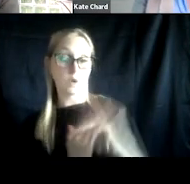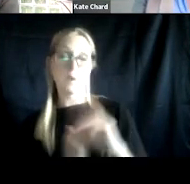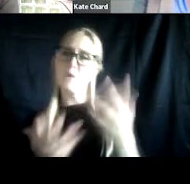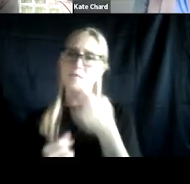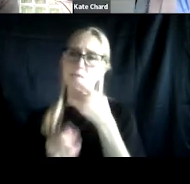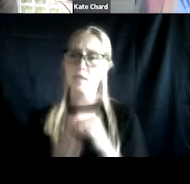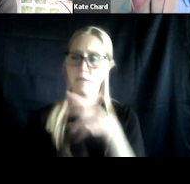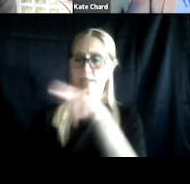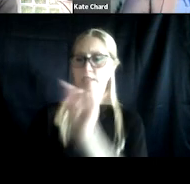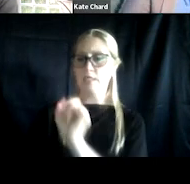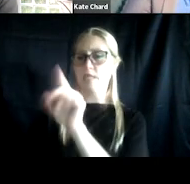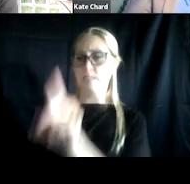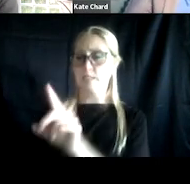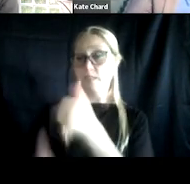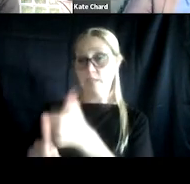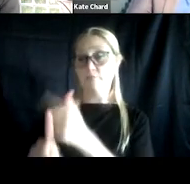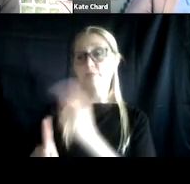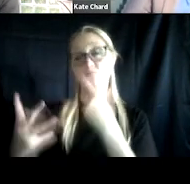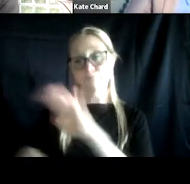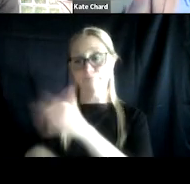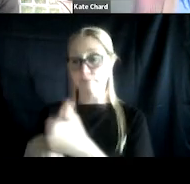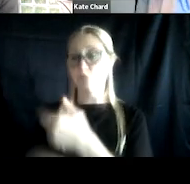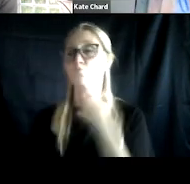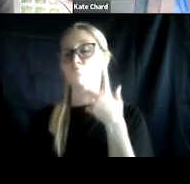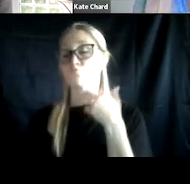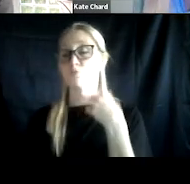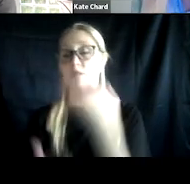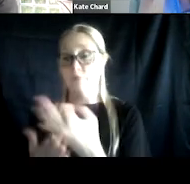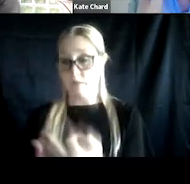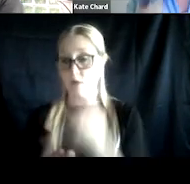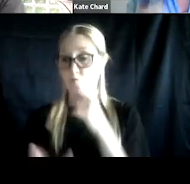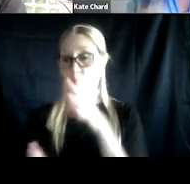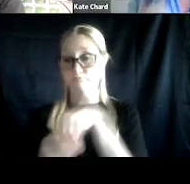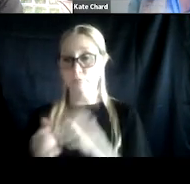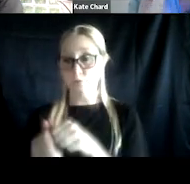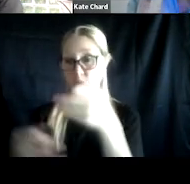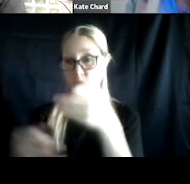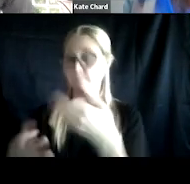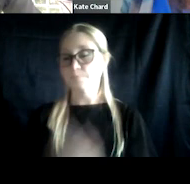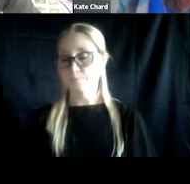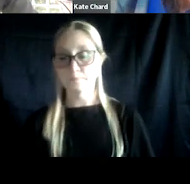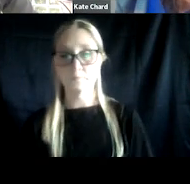is a risk factor for criminal legal involvement. A systematic literature view and meta-analysis conducted a couple years ago by our colleagues,